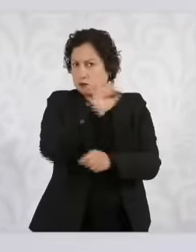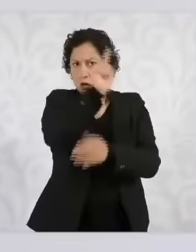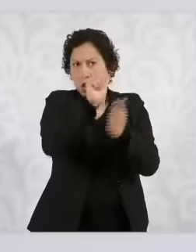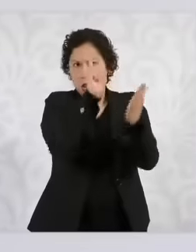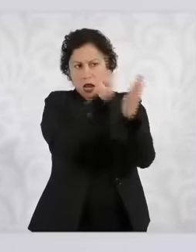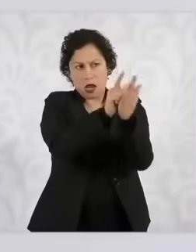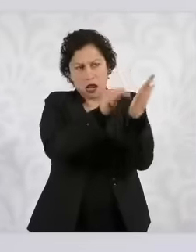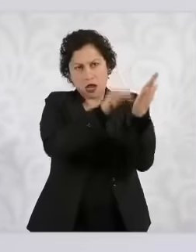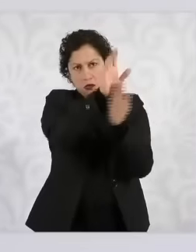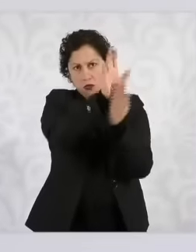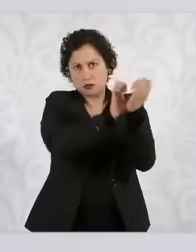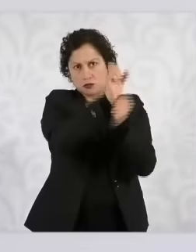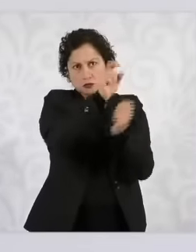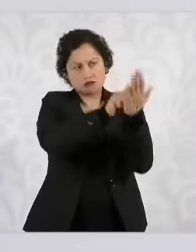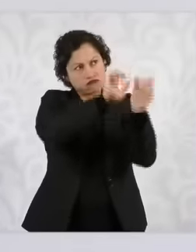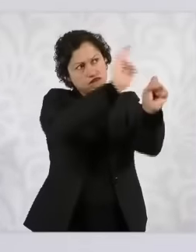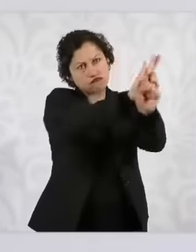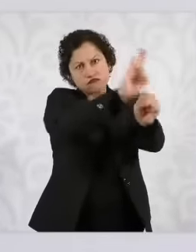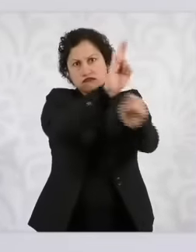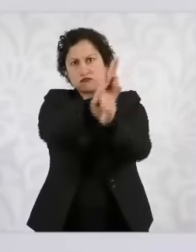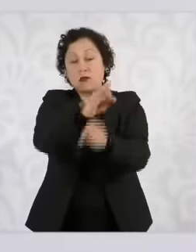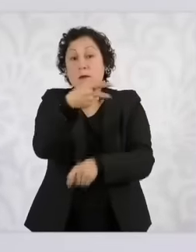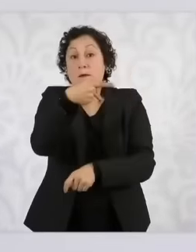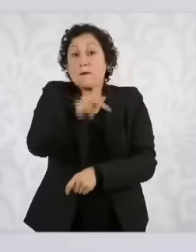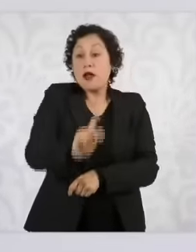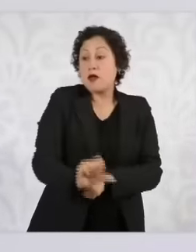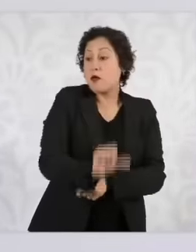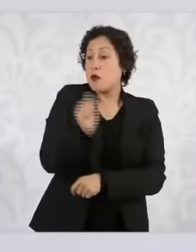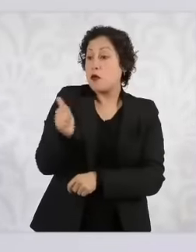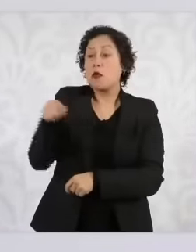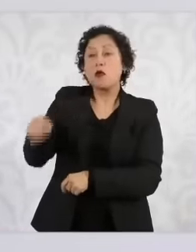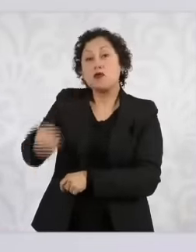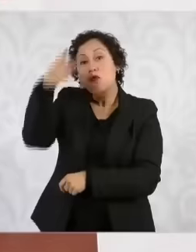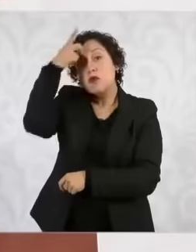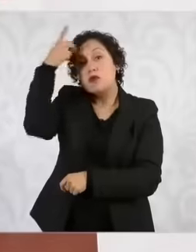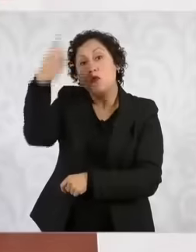public what changed is that we are no longer privatizing what is